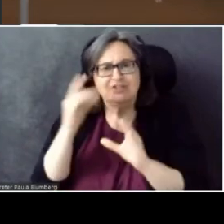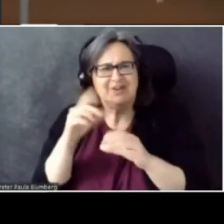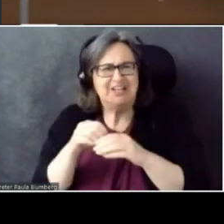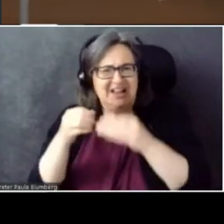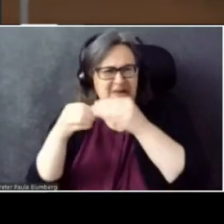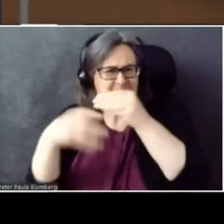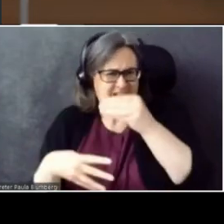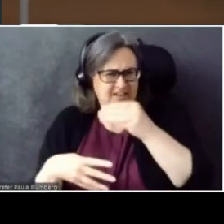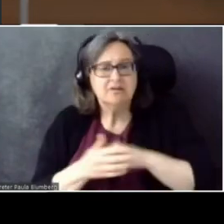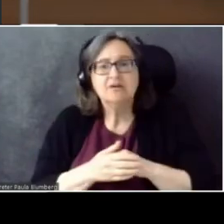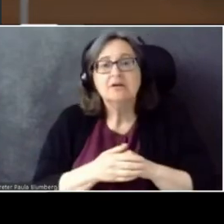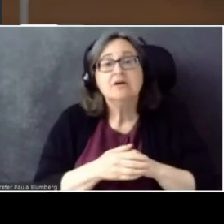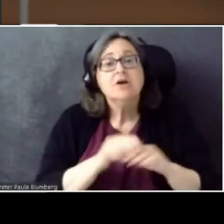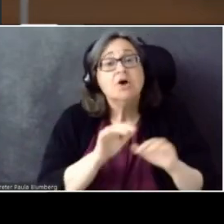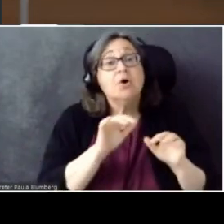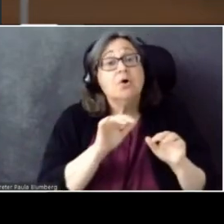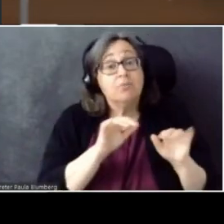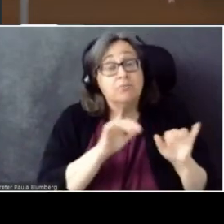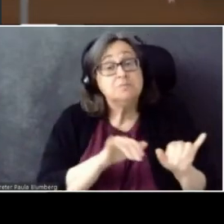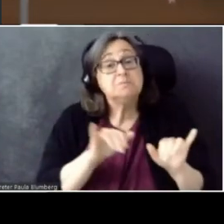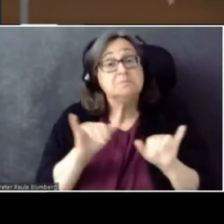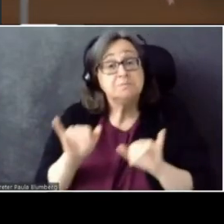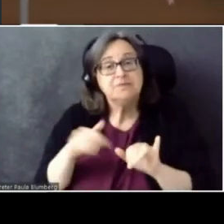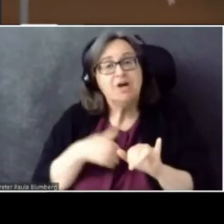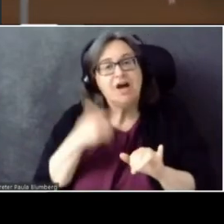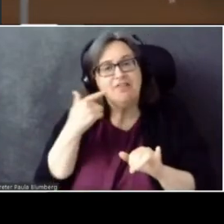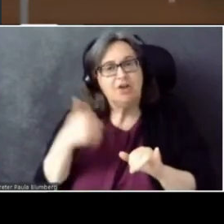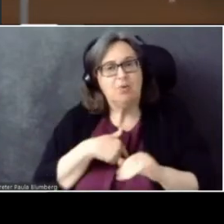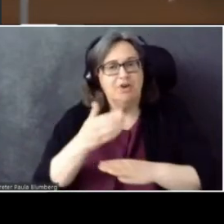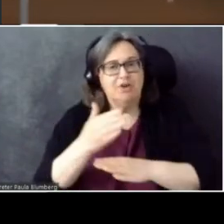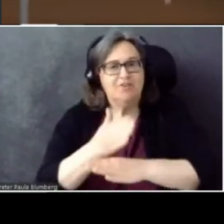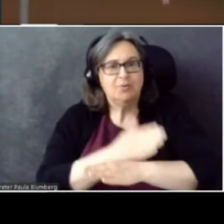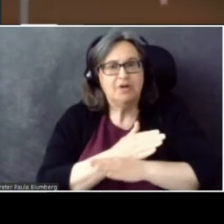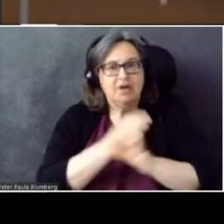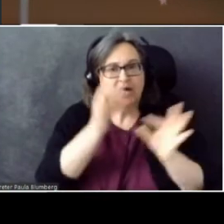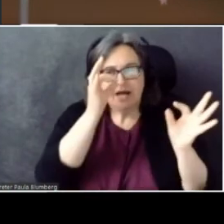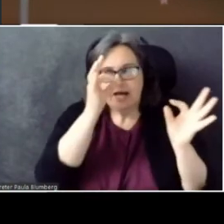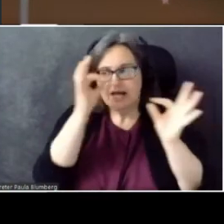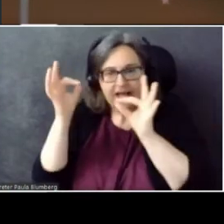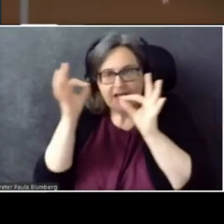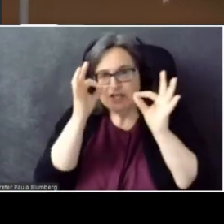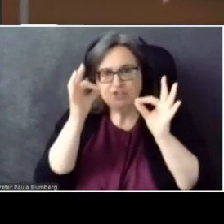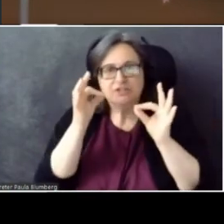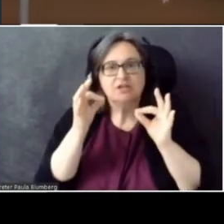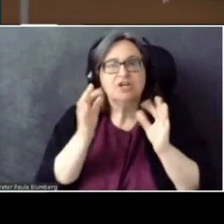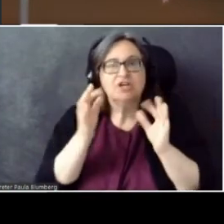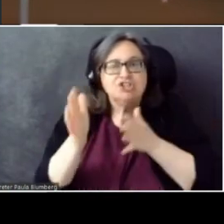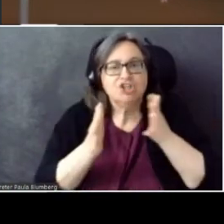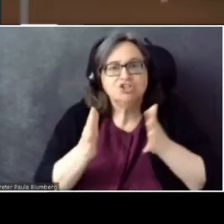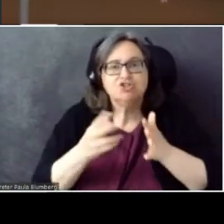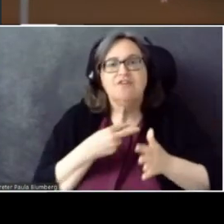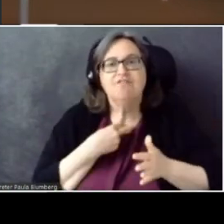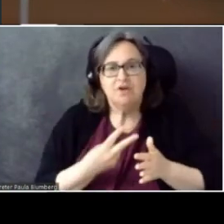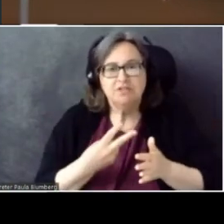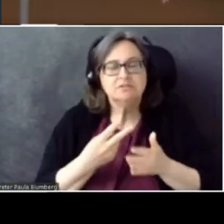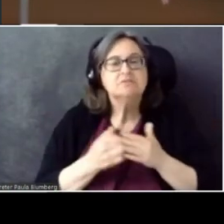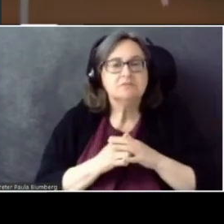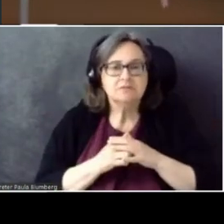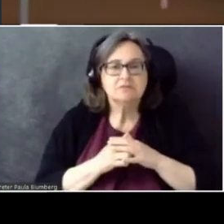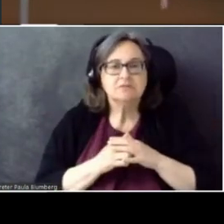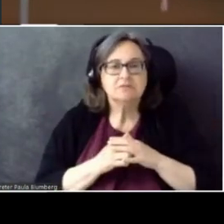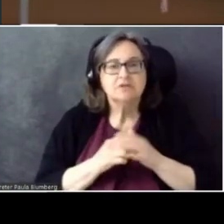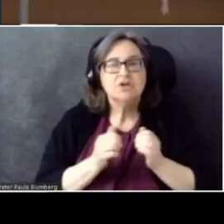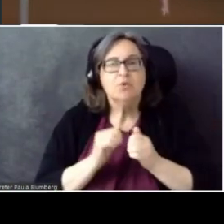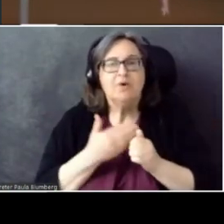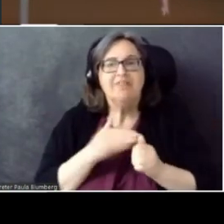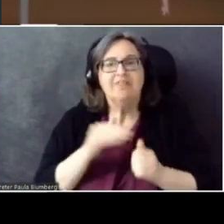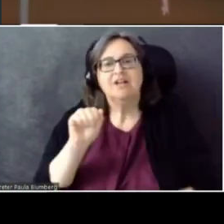And similarly, I think we've improved on gaze-gesture-voice, with what we did with articulated hands in